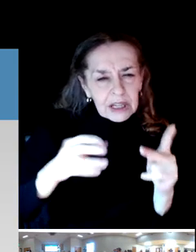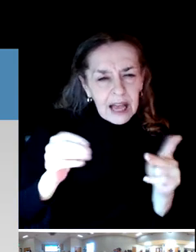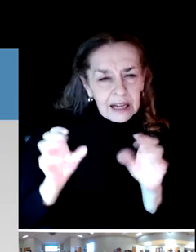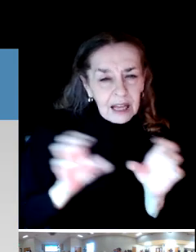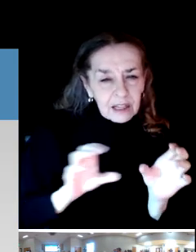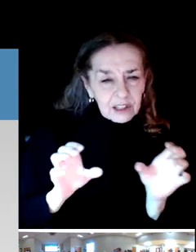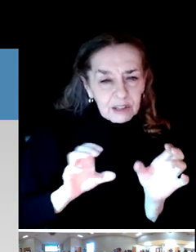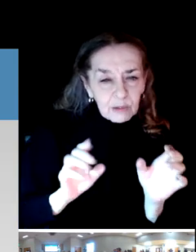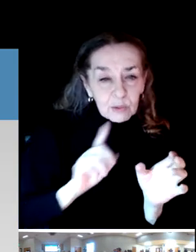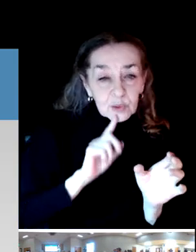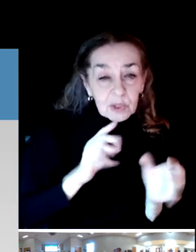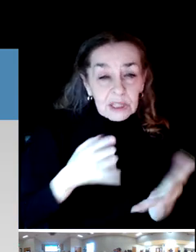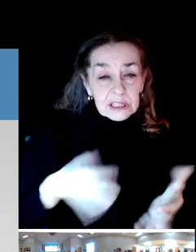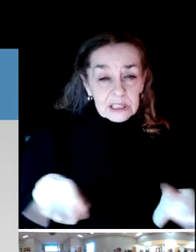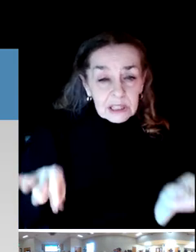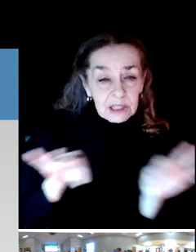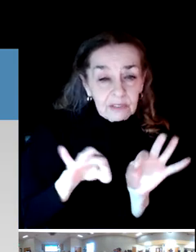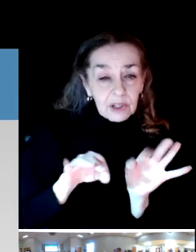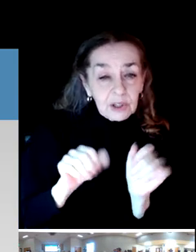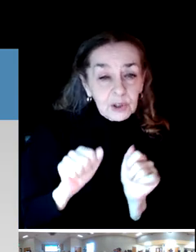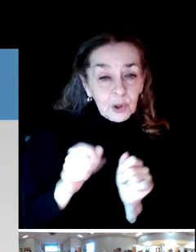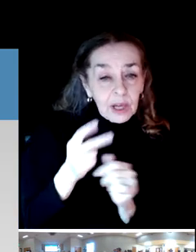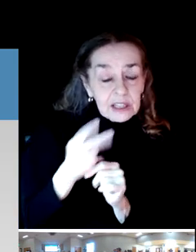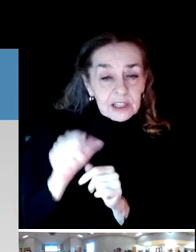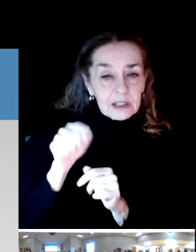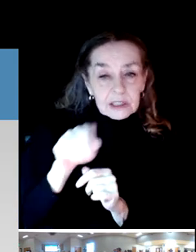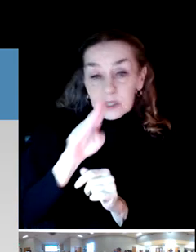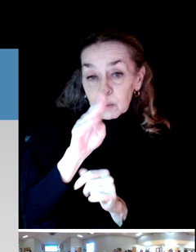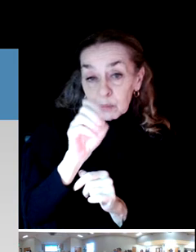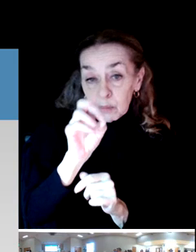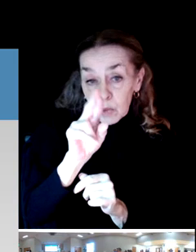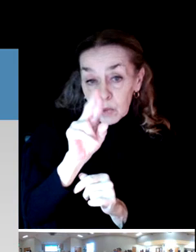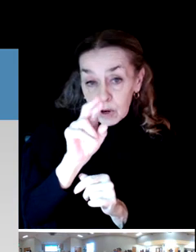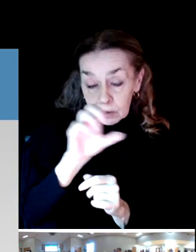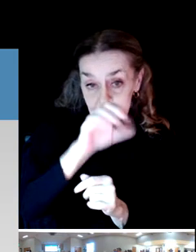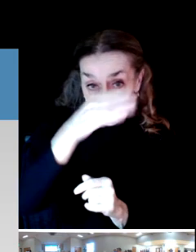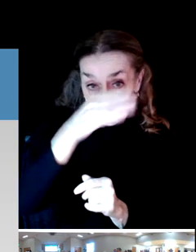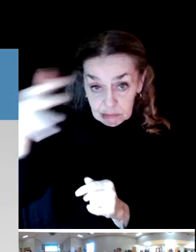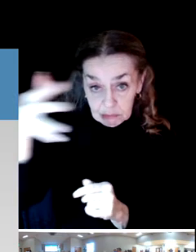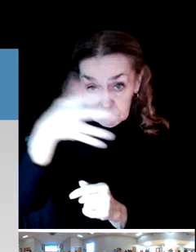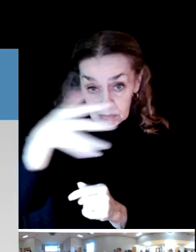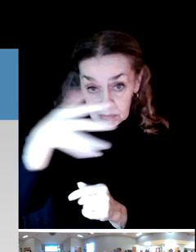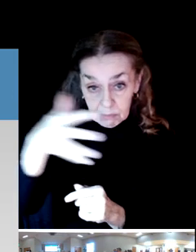And you see that this is a bar chart behind me.